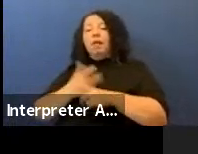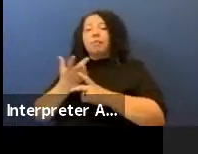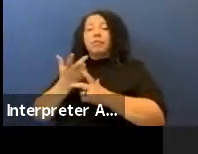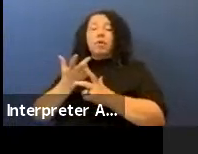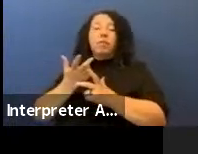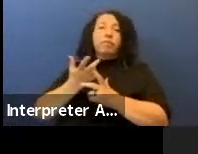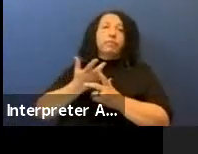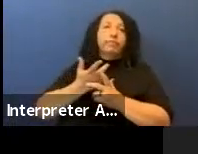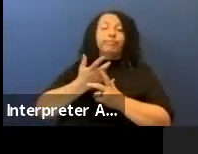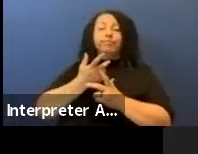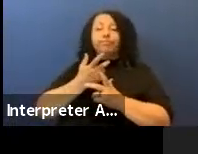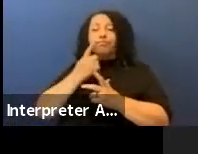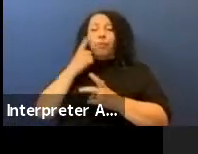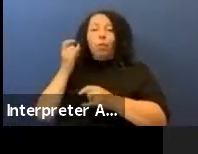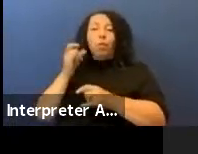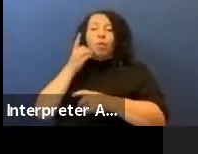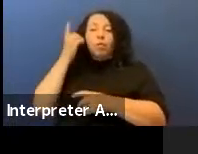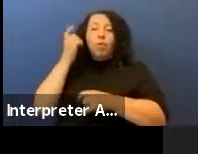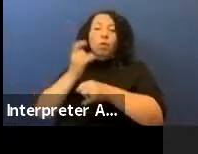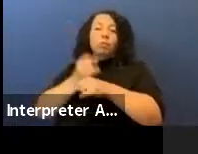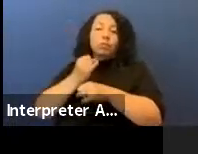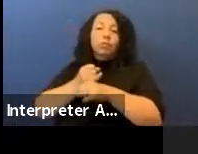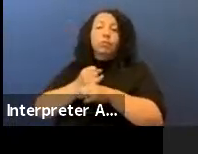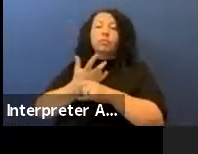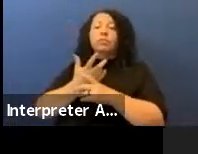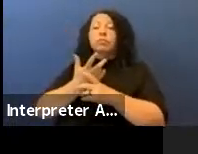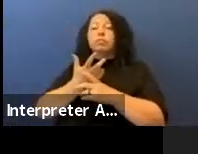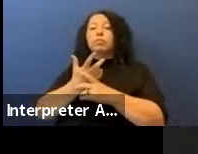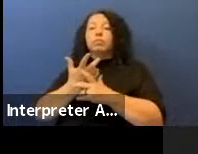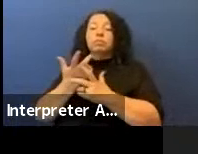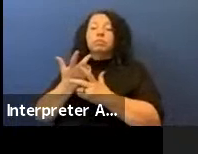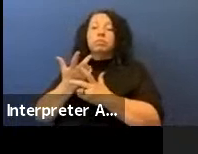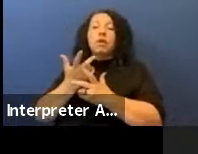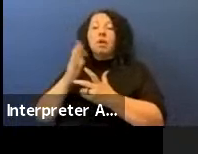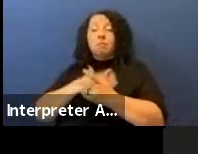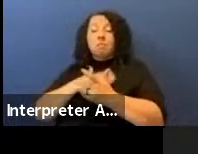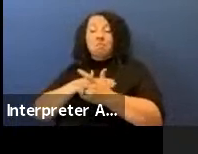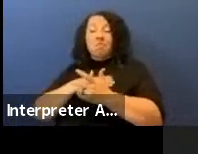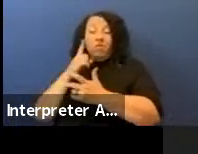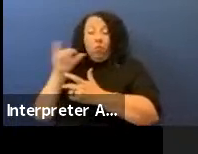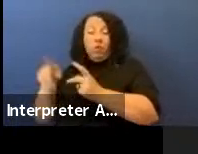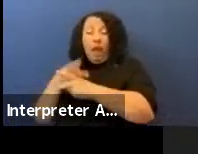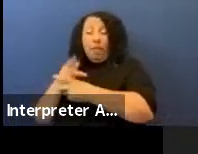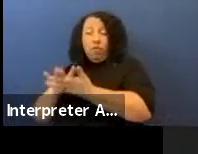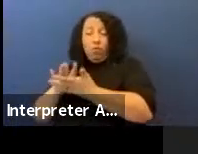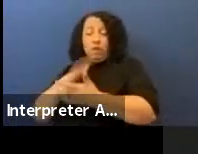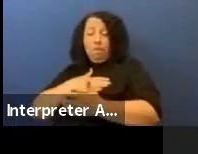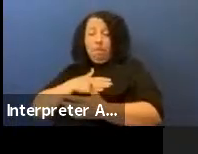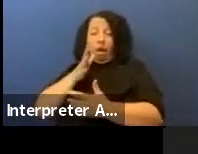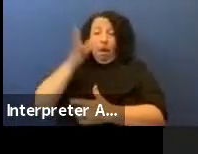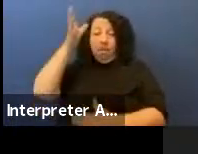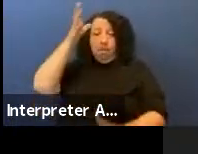my Cheyenne and Muscogee parents were put together